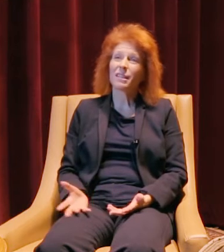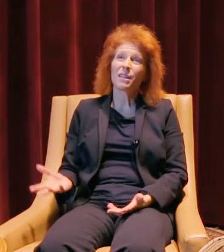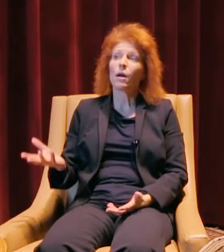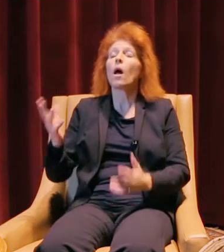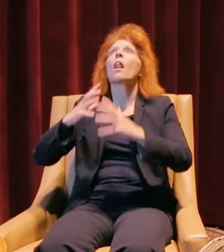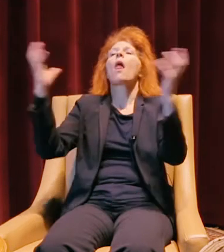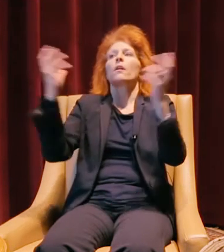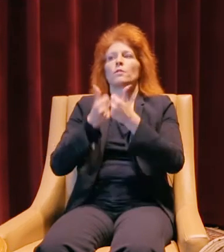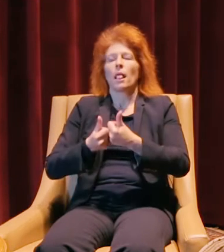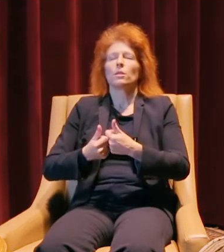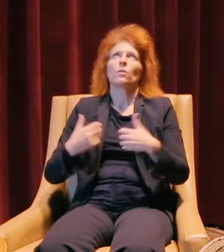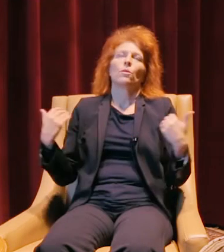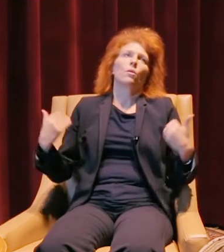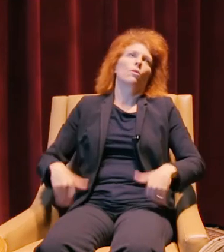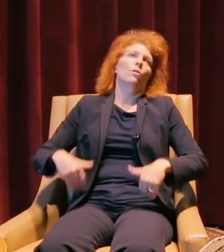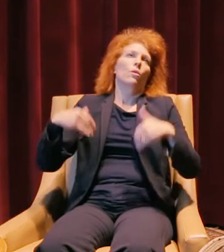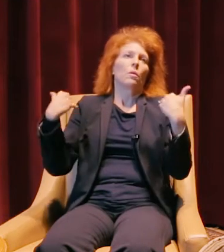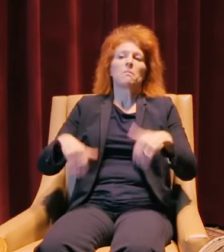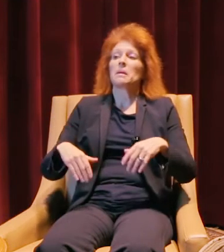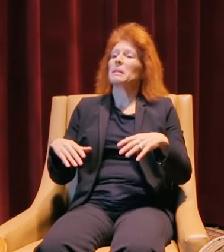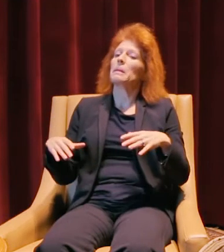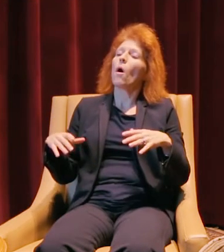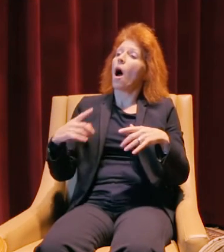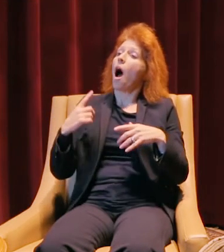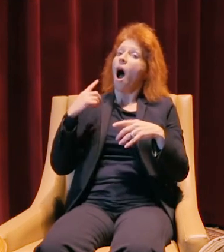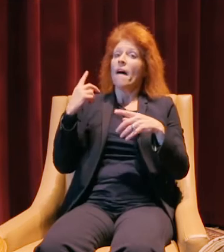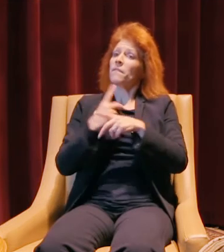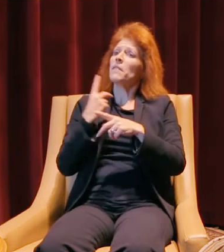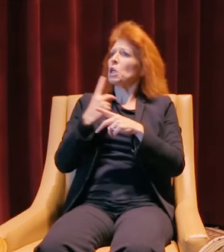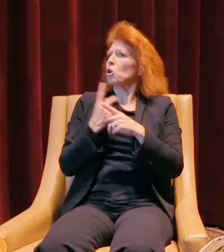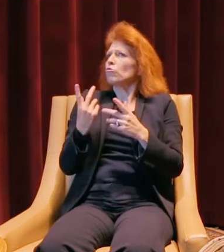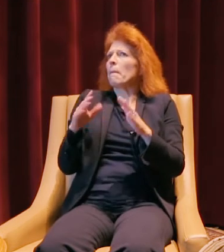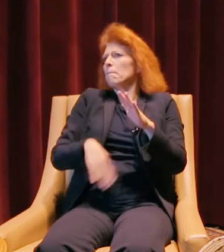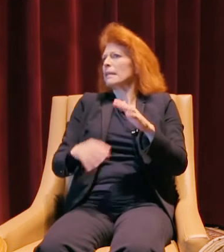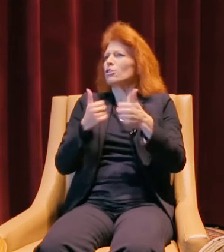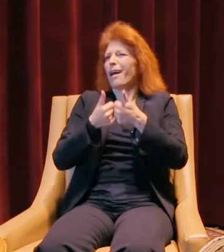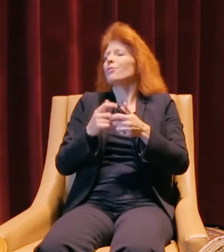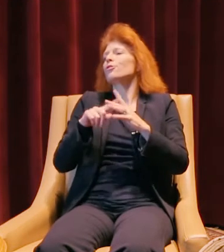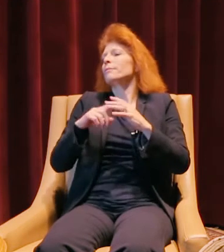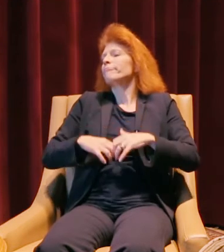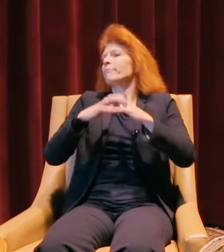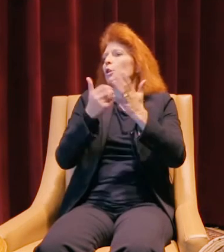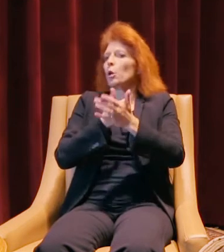A lot of challenges. The basics that I figured I would end up having, starting a new business, and the financing of it,